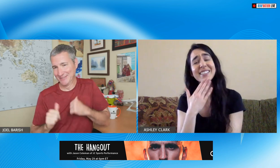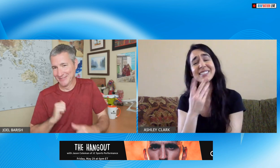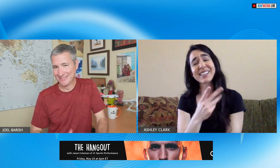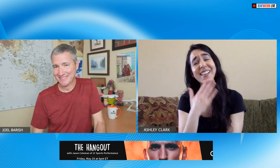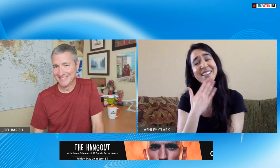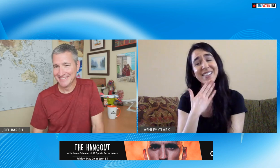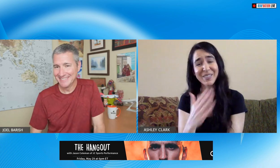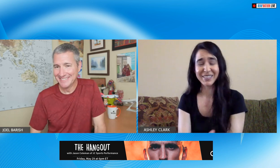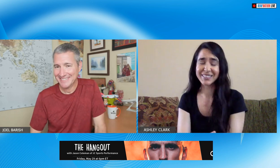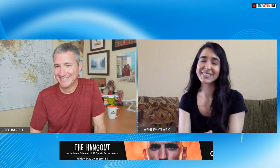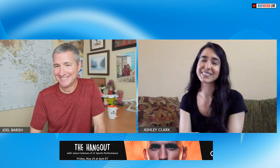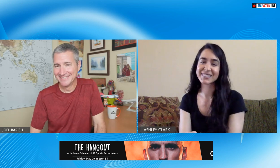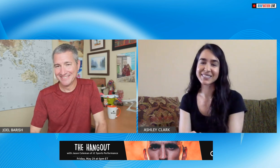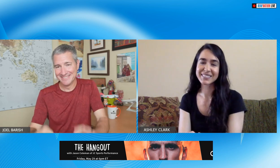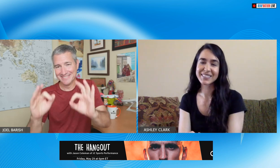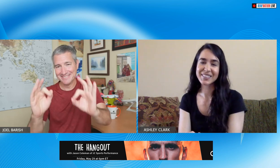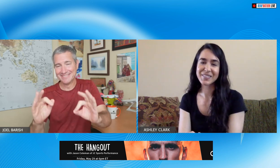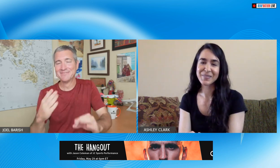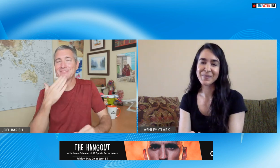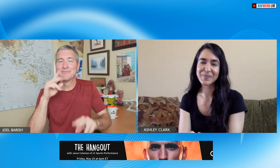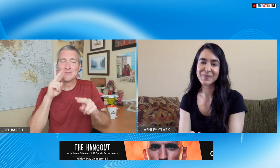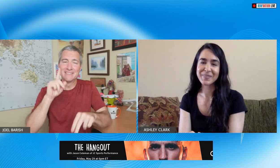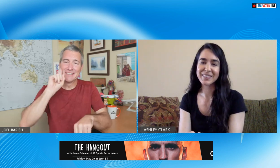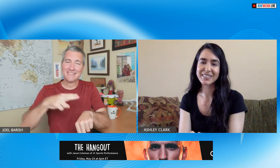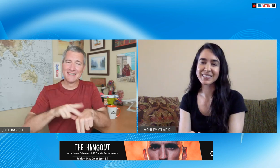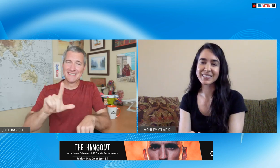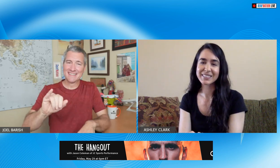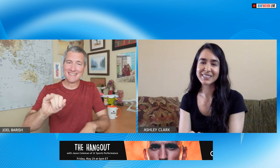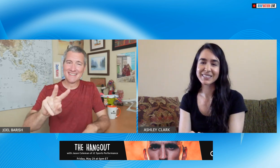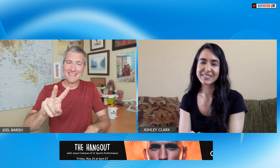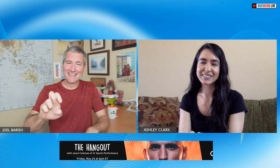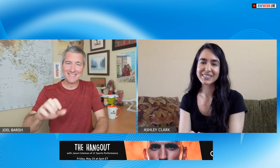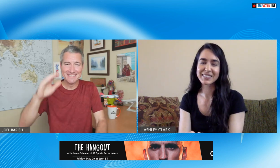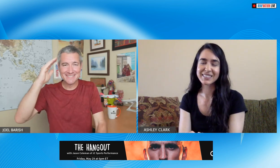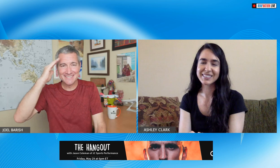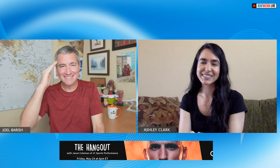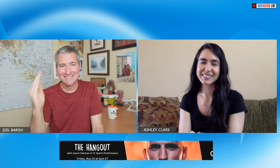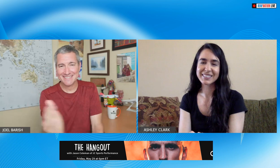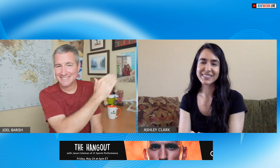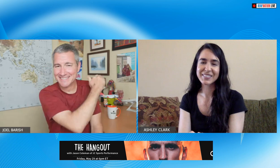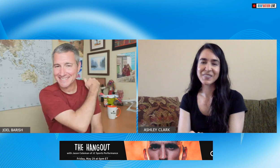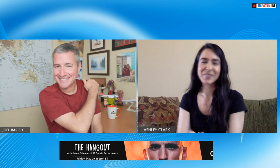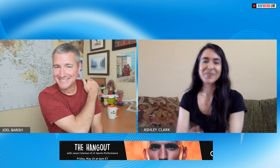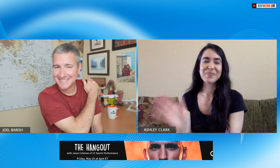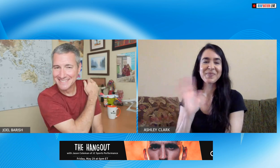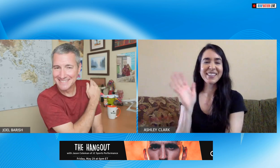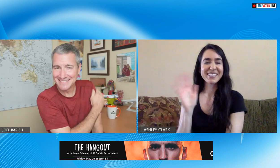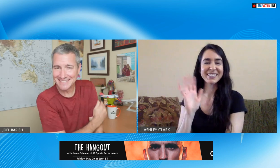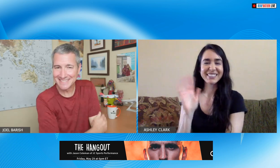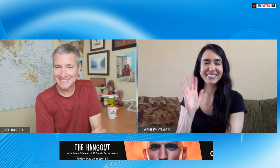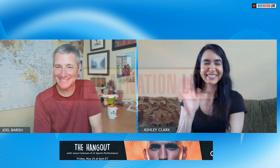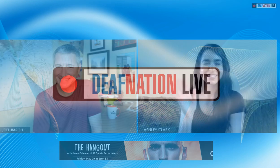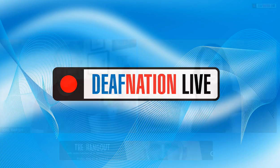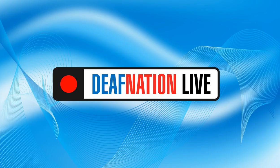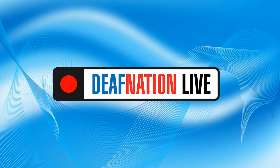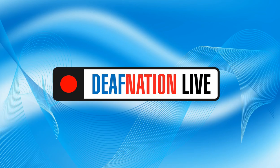yes thank you...thank you for watching DeafNation live